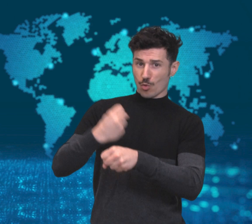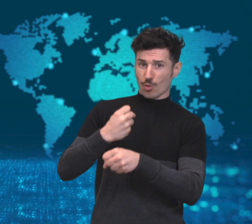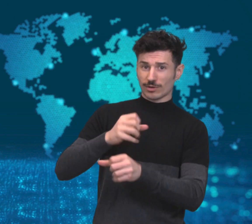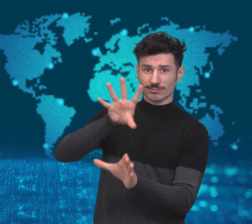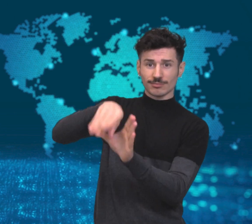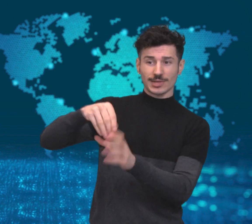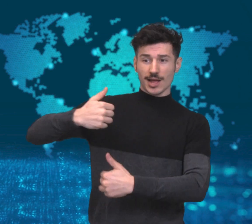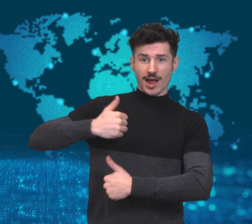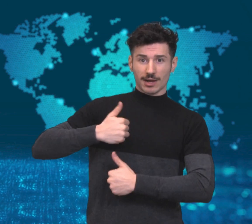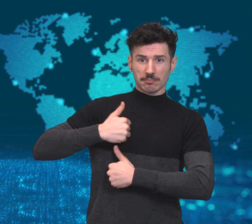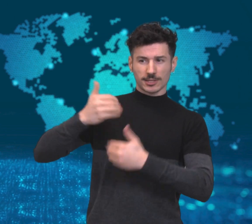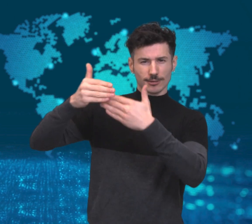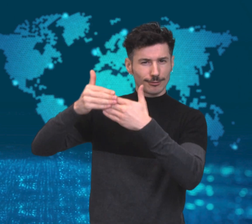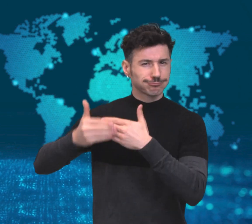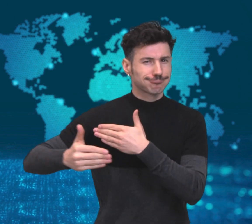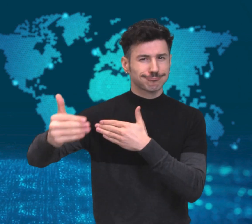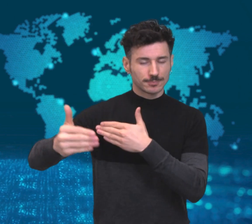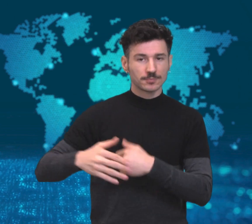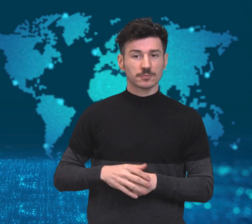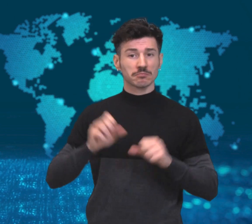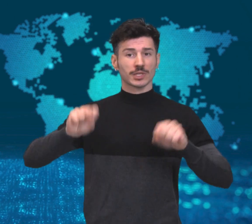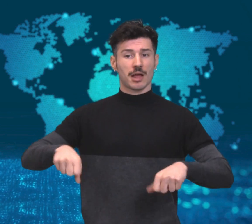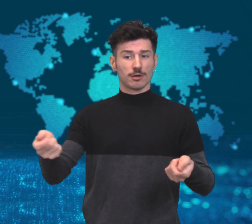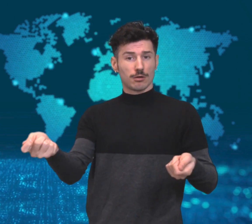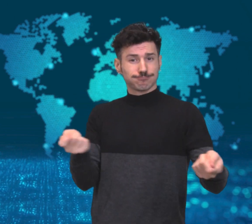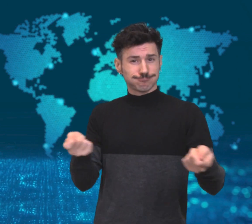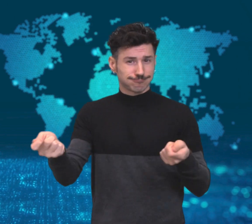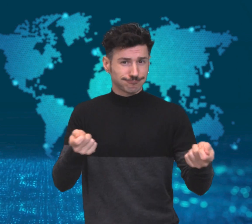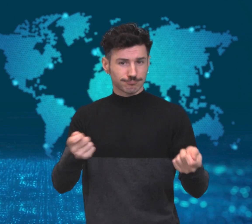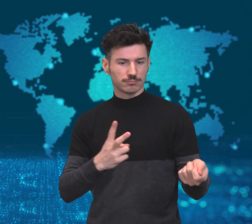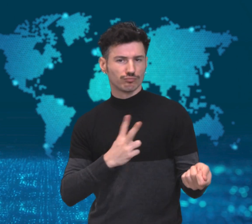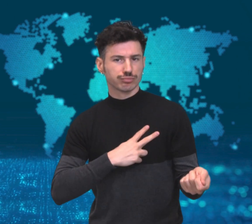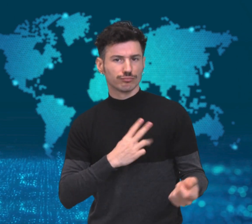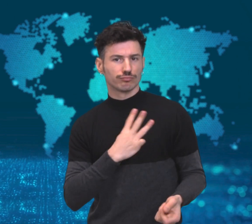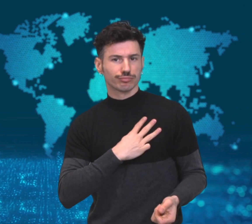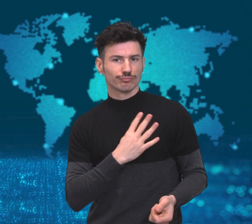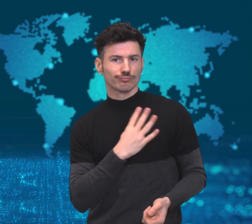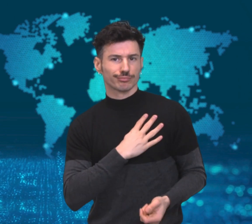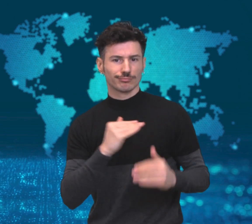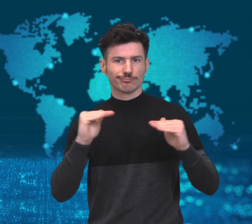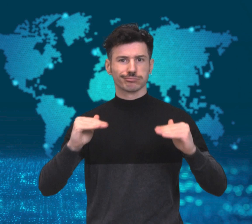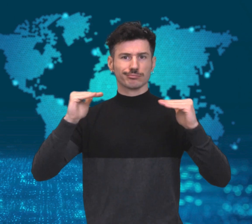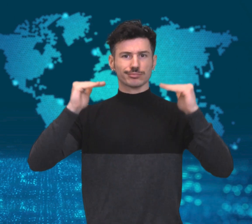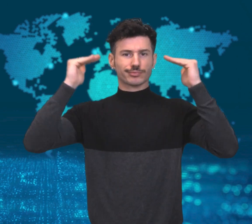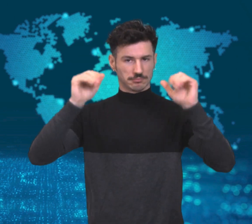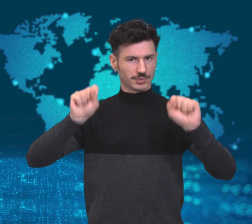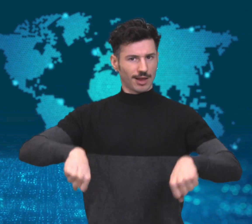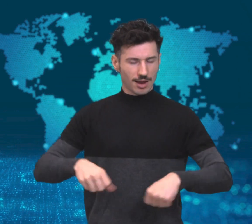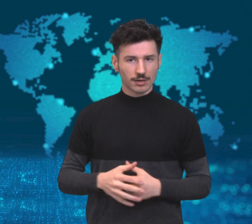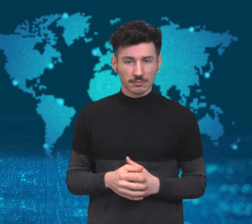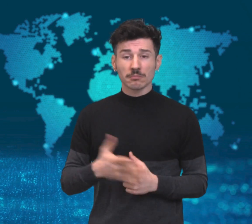and command positions with the same rank, benefits, and pensions as men.